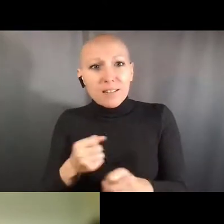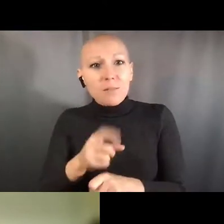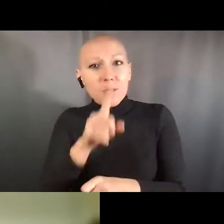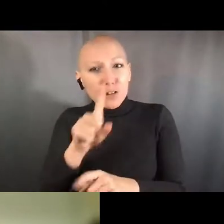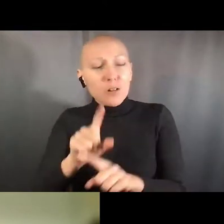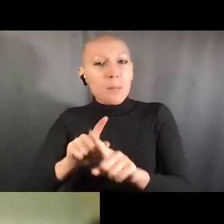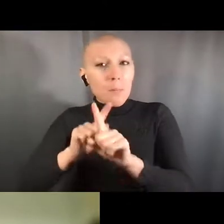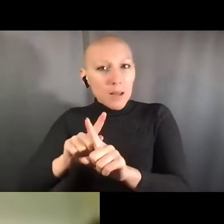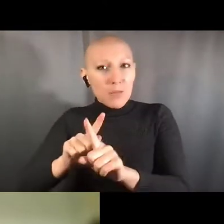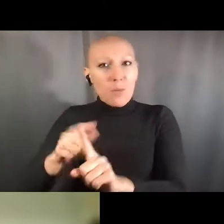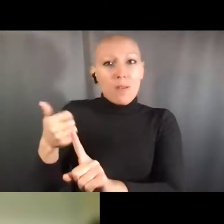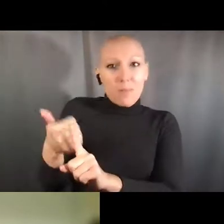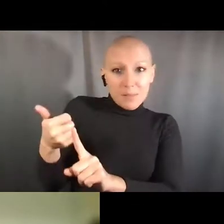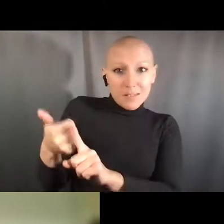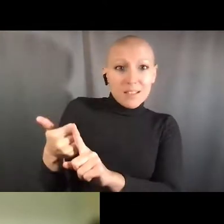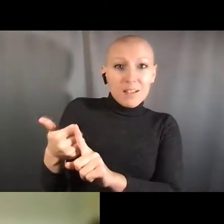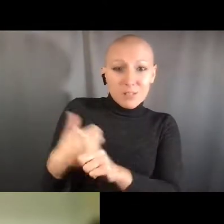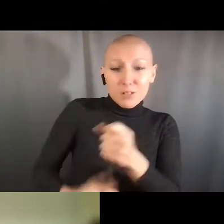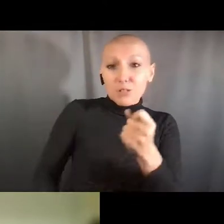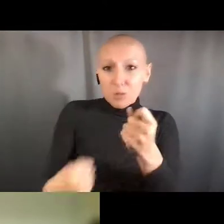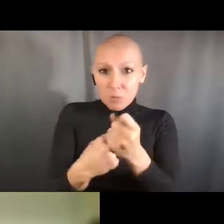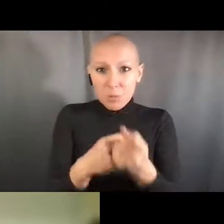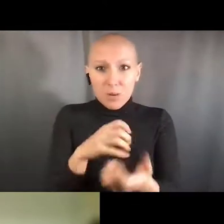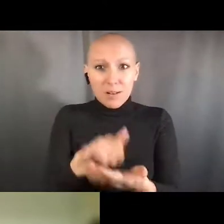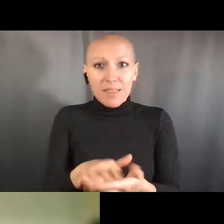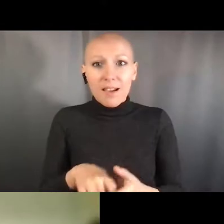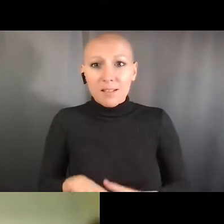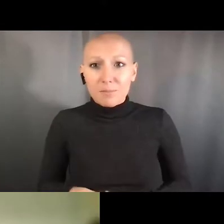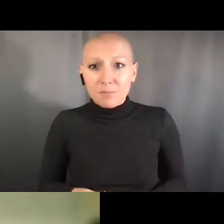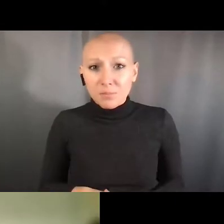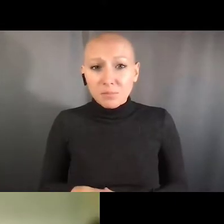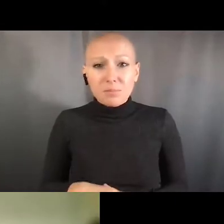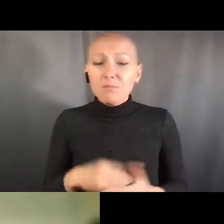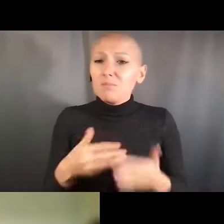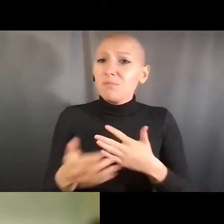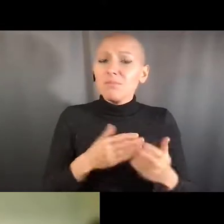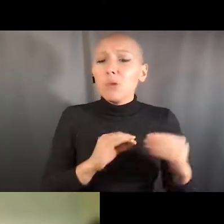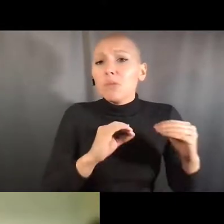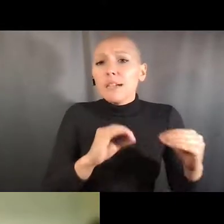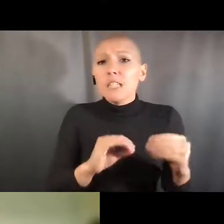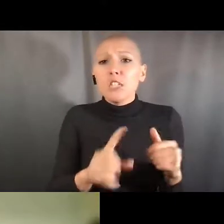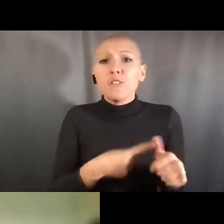It is an expectation of all NIH grants that the research be conducted in a safe environment,